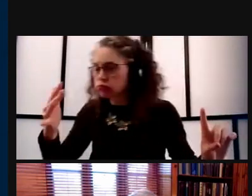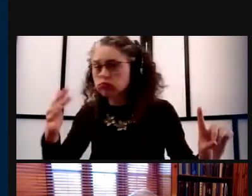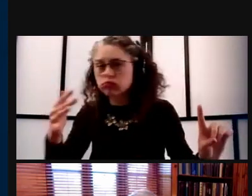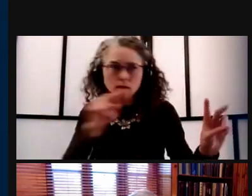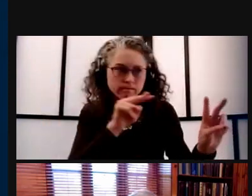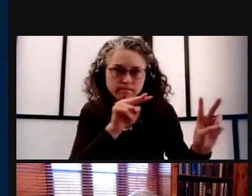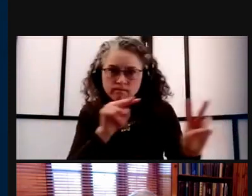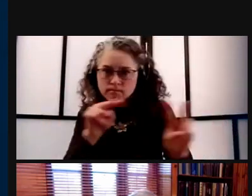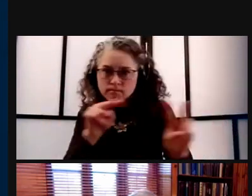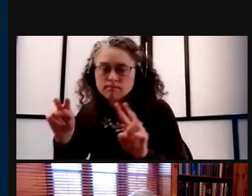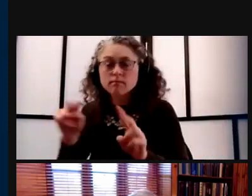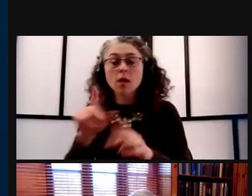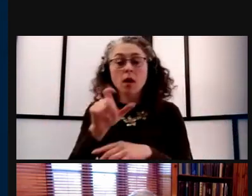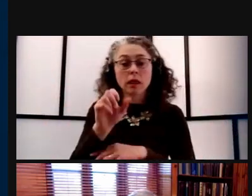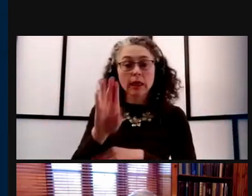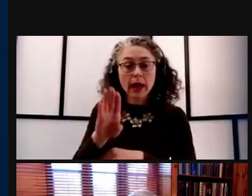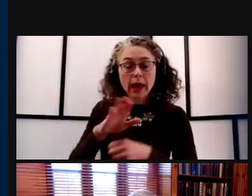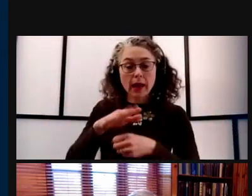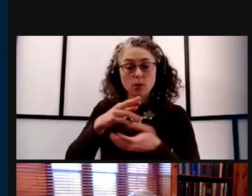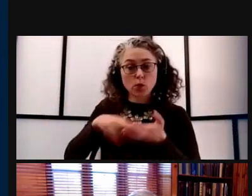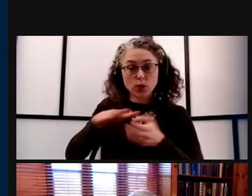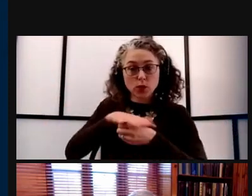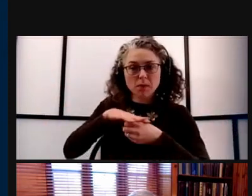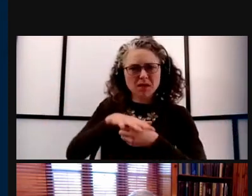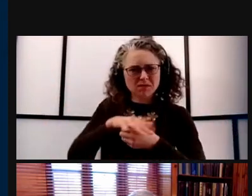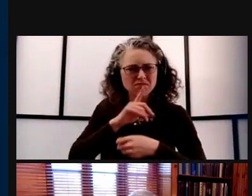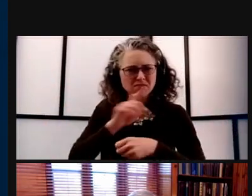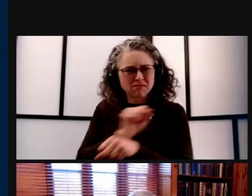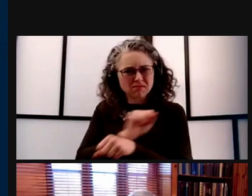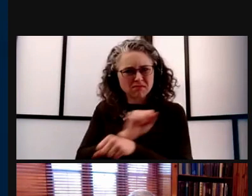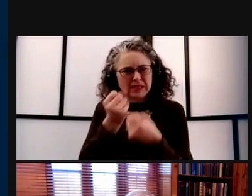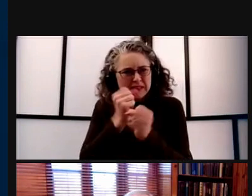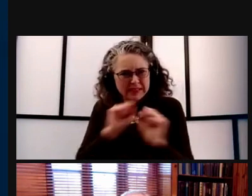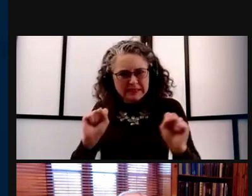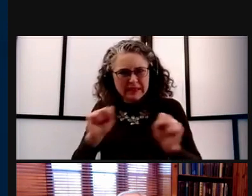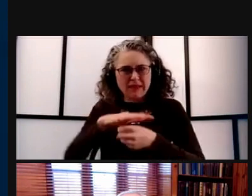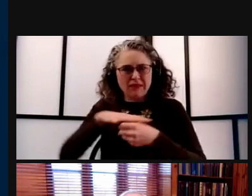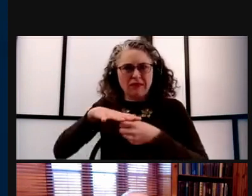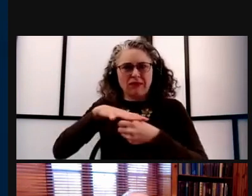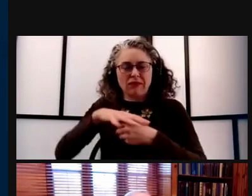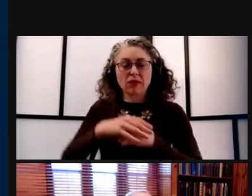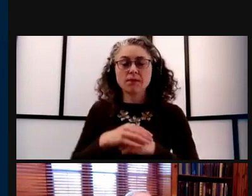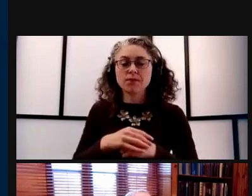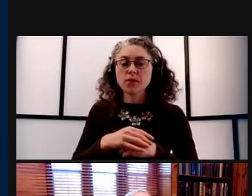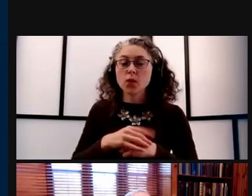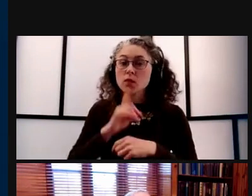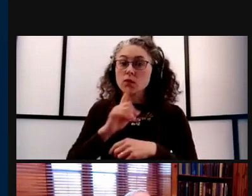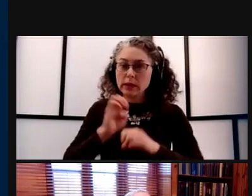that our labs and research spaces are safe environments. We have vigorously evaluated this like researchers